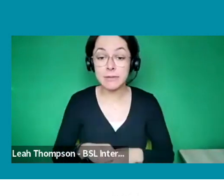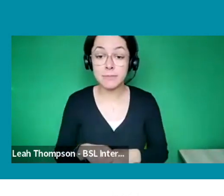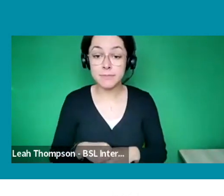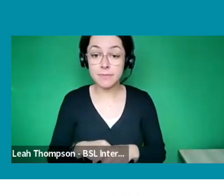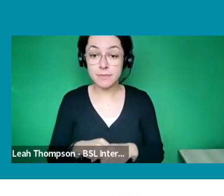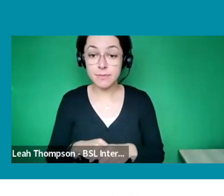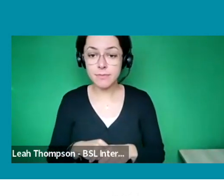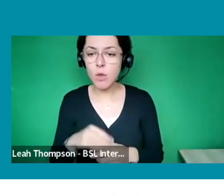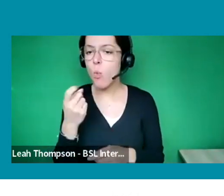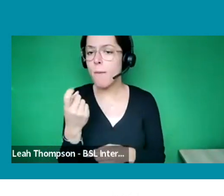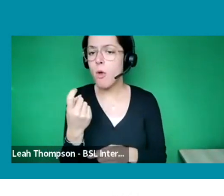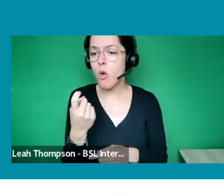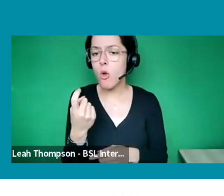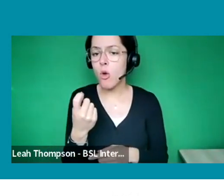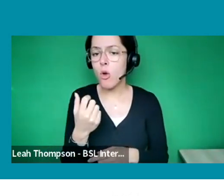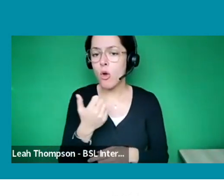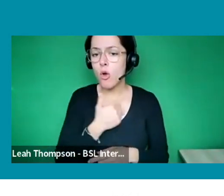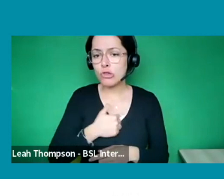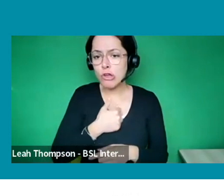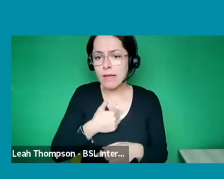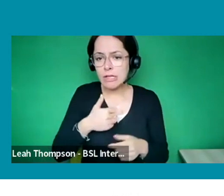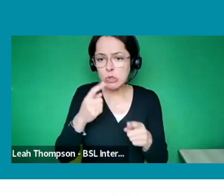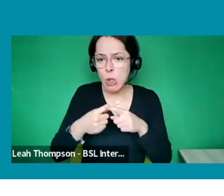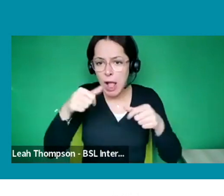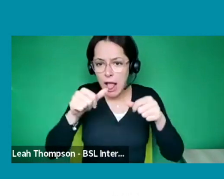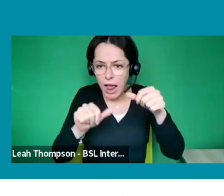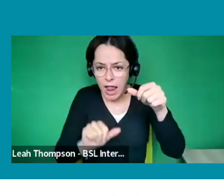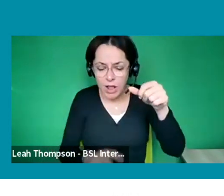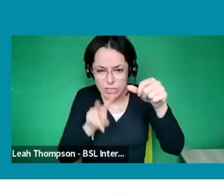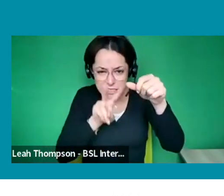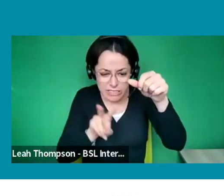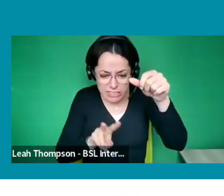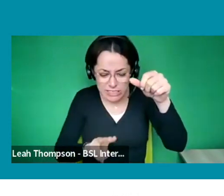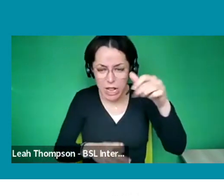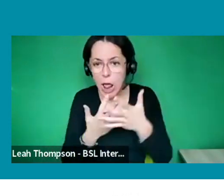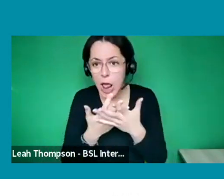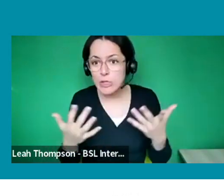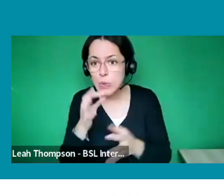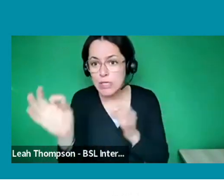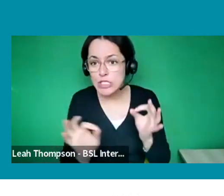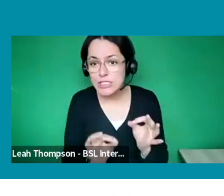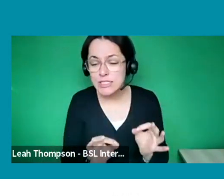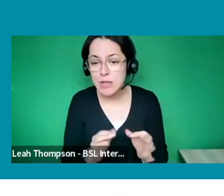One more, sorry, I'm like running through these just because there's so many questions, isn't there? We're just running out of time.